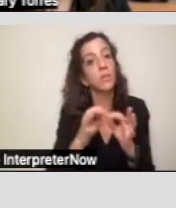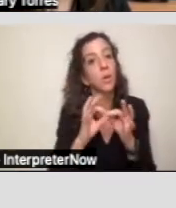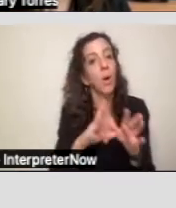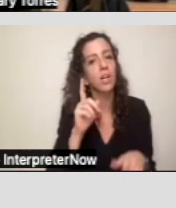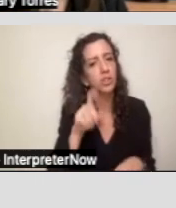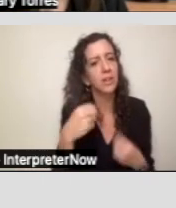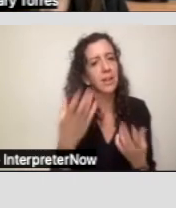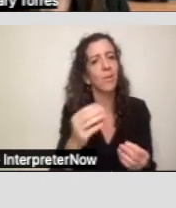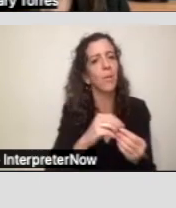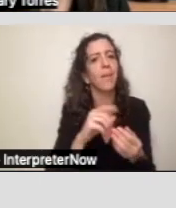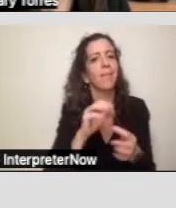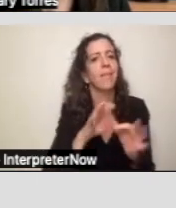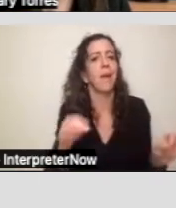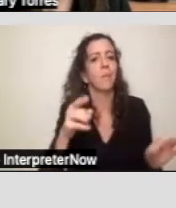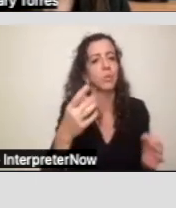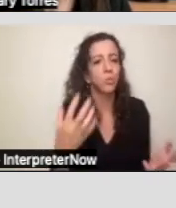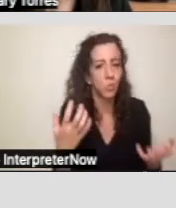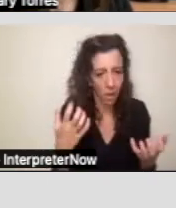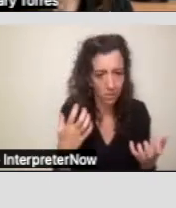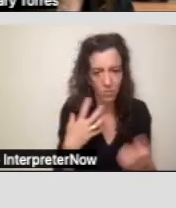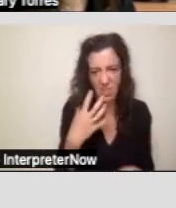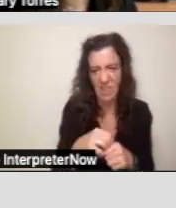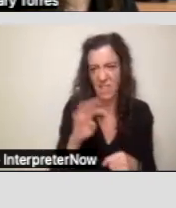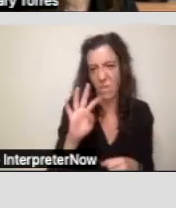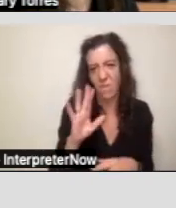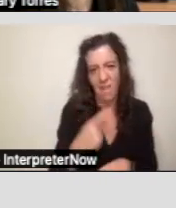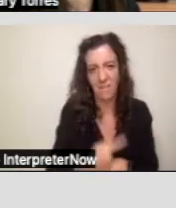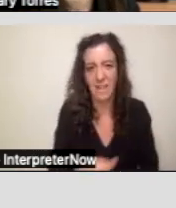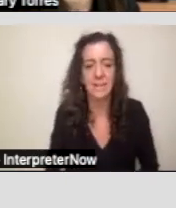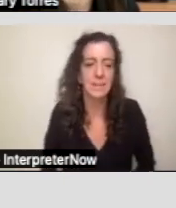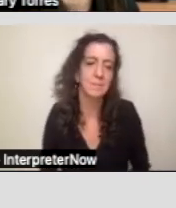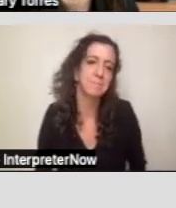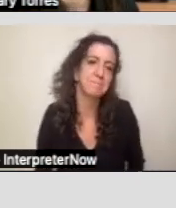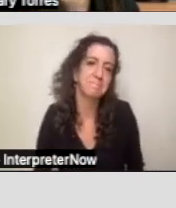you need it to be within 45 days.